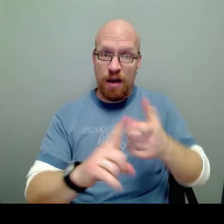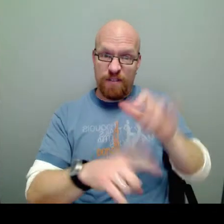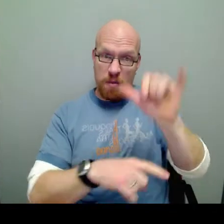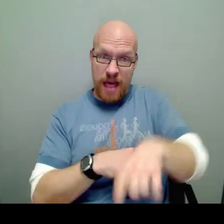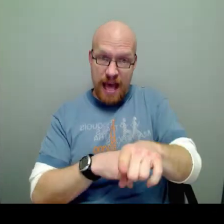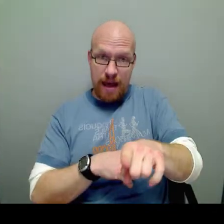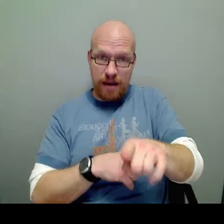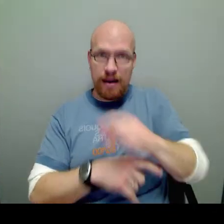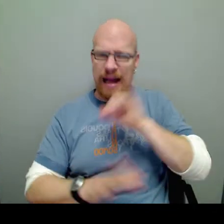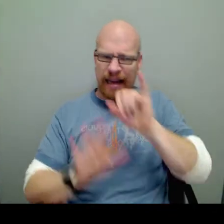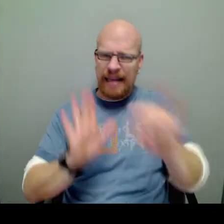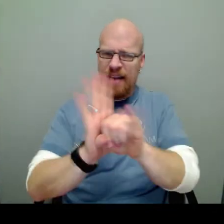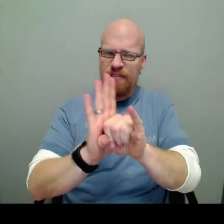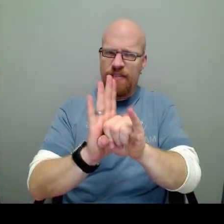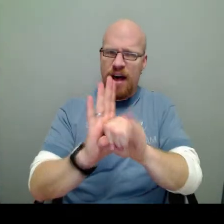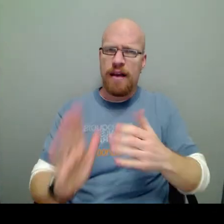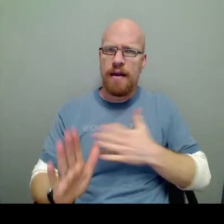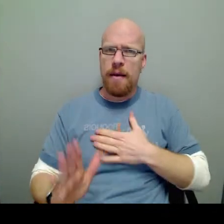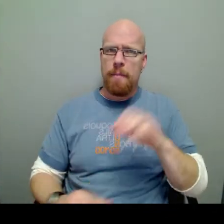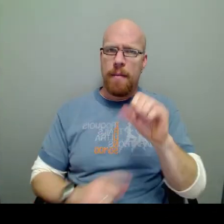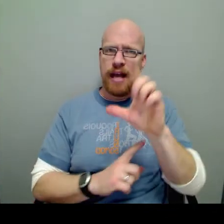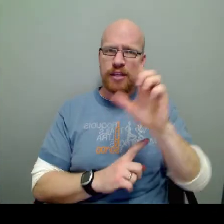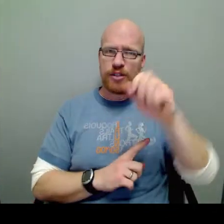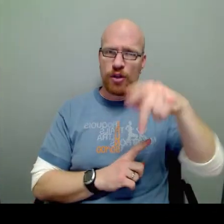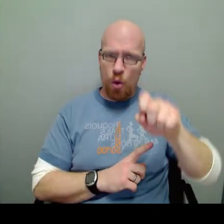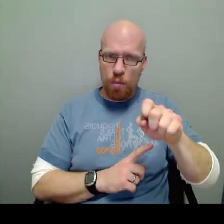Now, from that, I can identify my slope